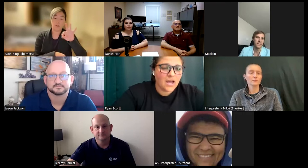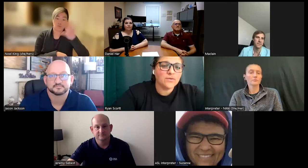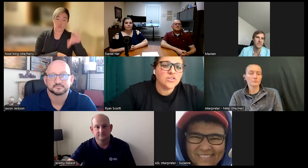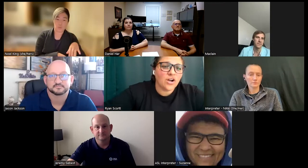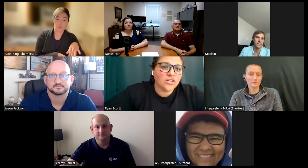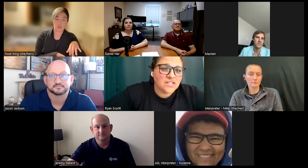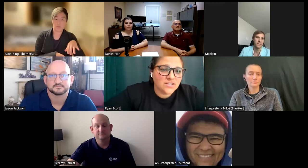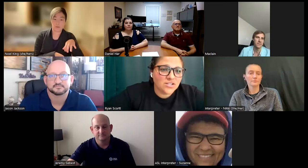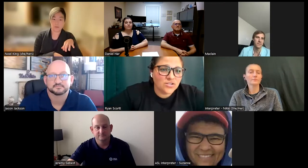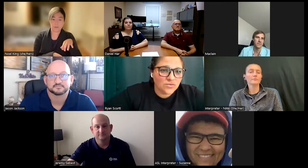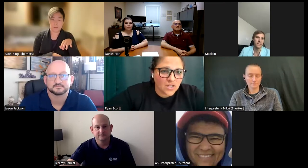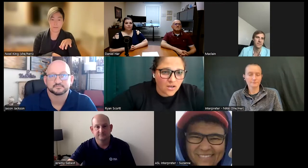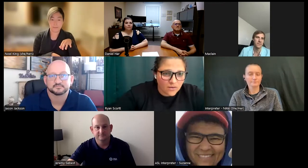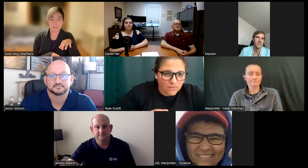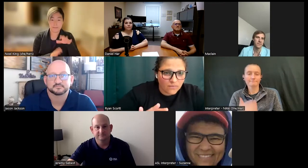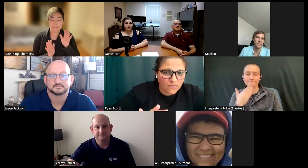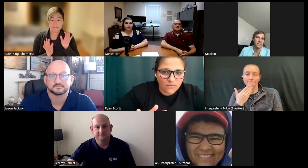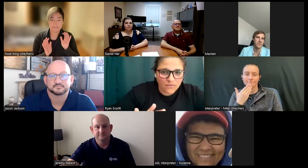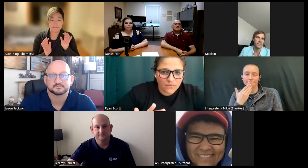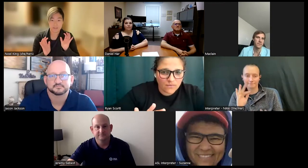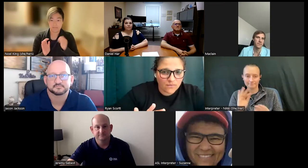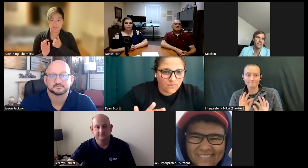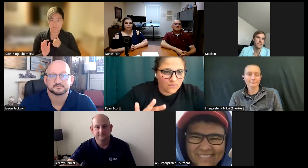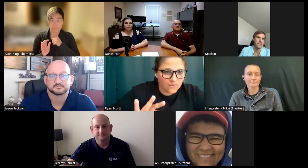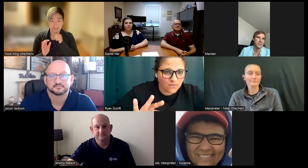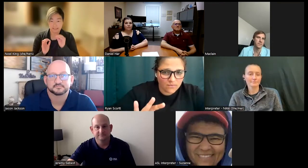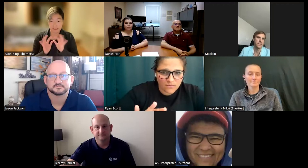I went to the Art Institute of